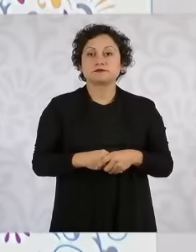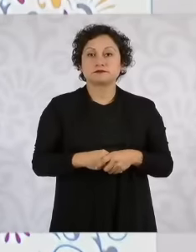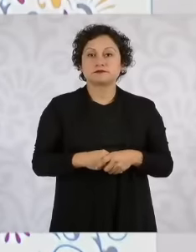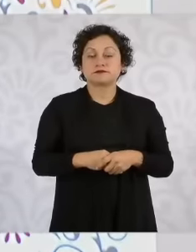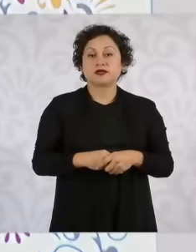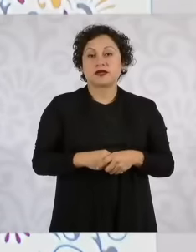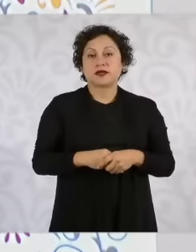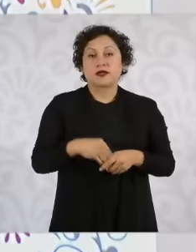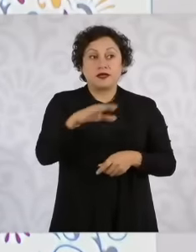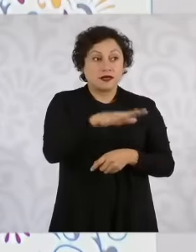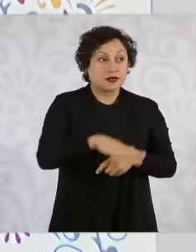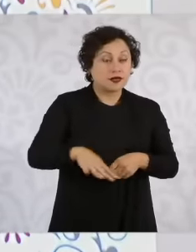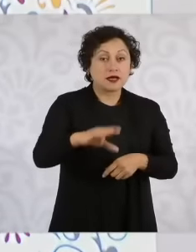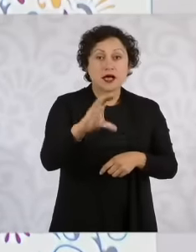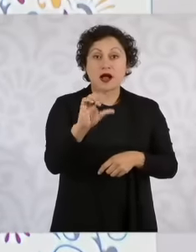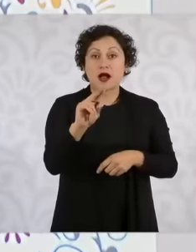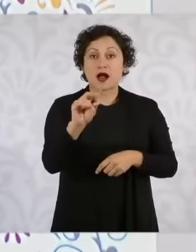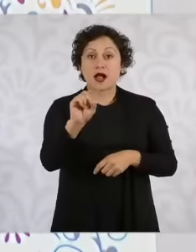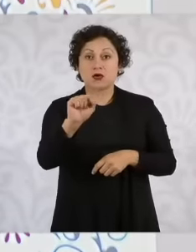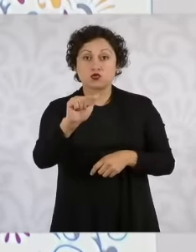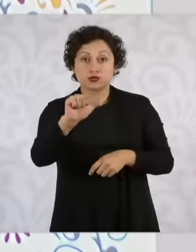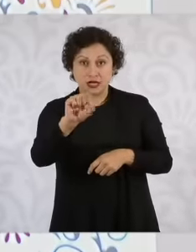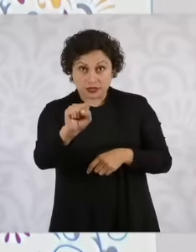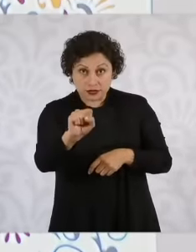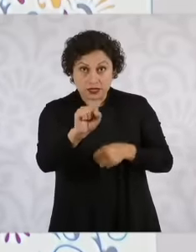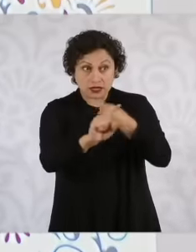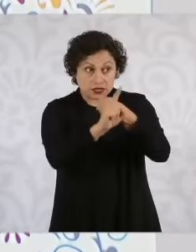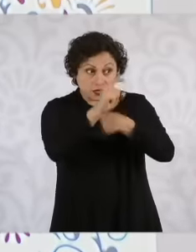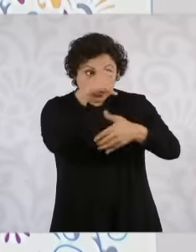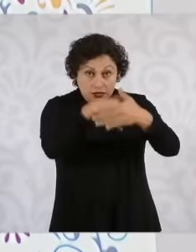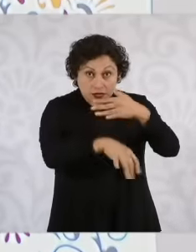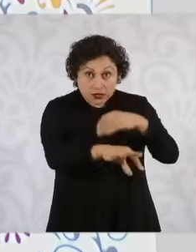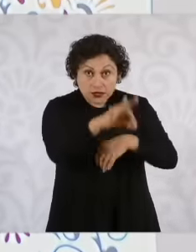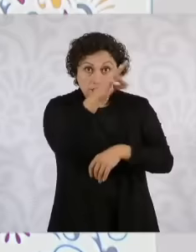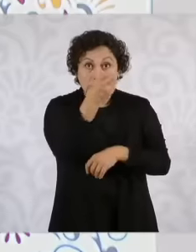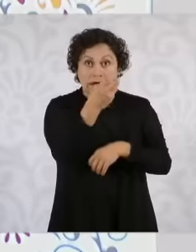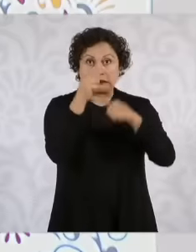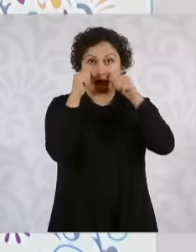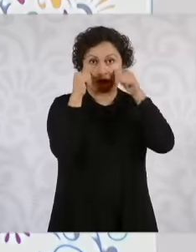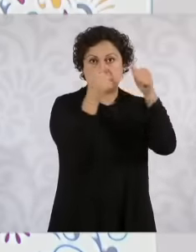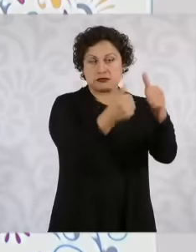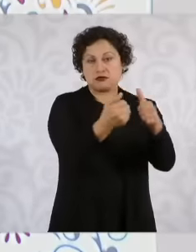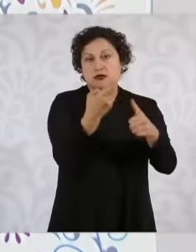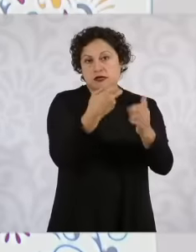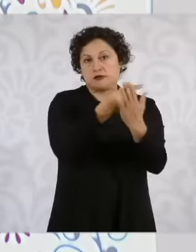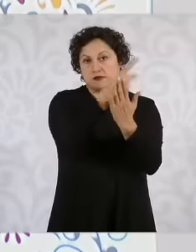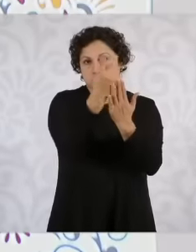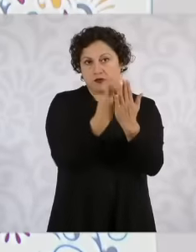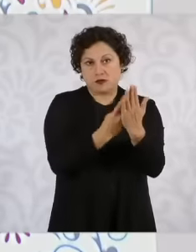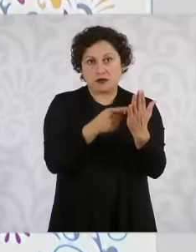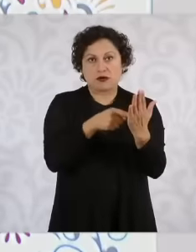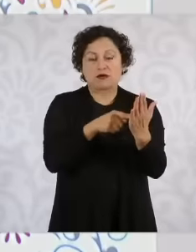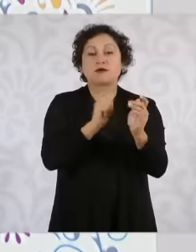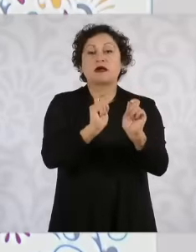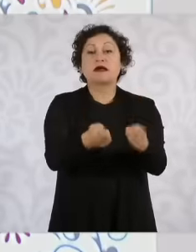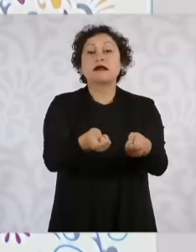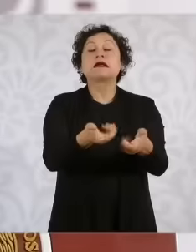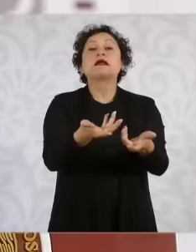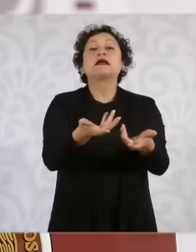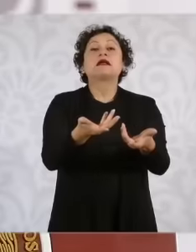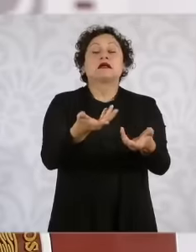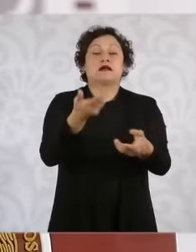general and that this will also be in charge where the Federal Government the government of Mexico